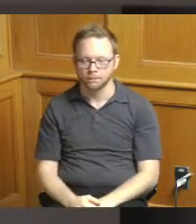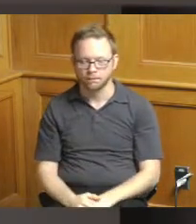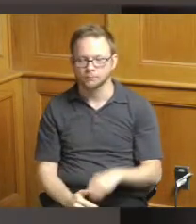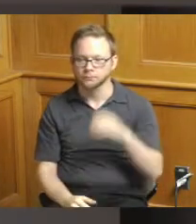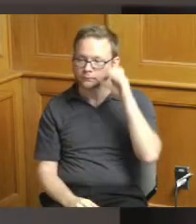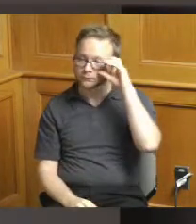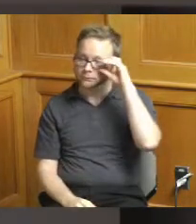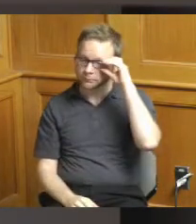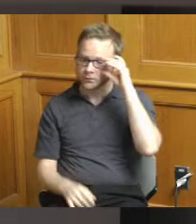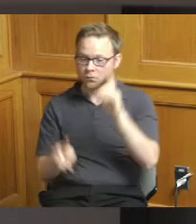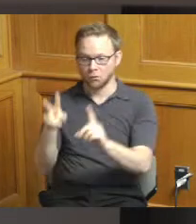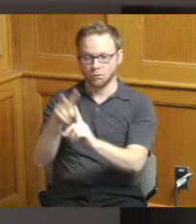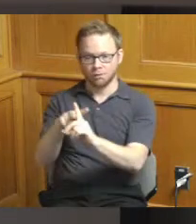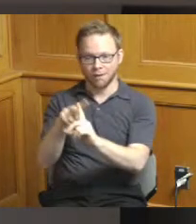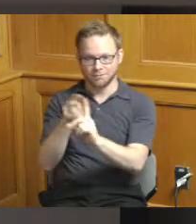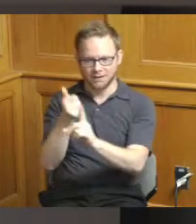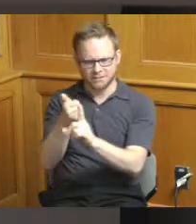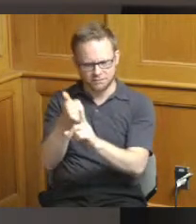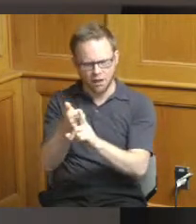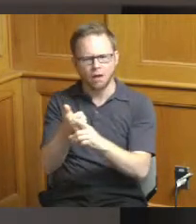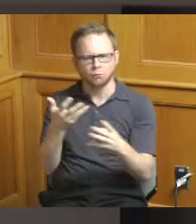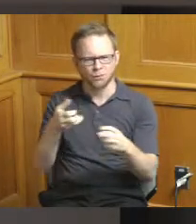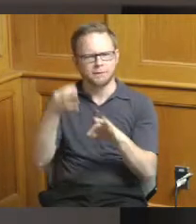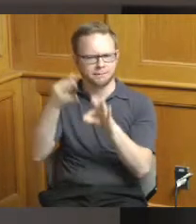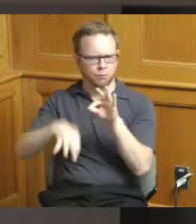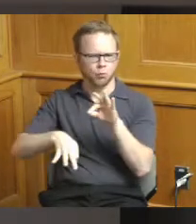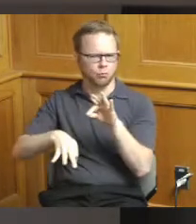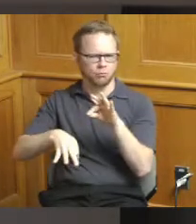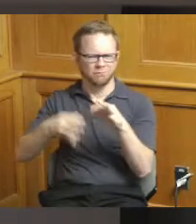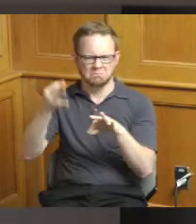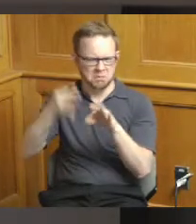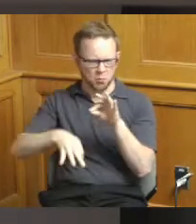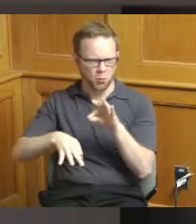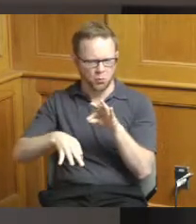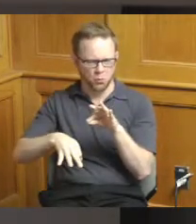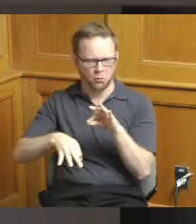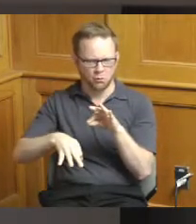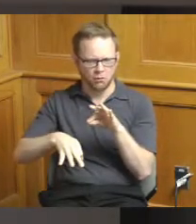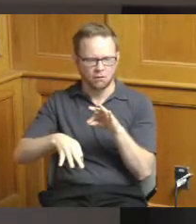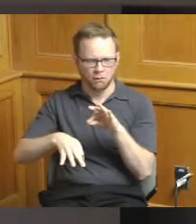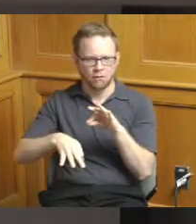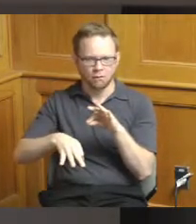things we tried to make it as simple as possible we asked the community to provide some narrative